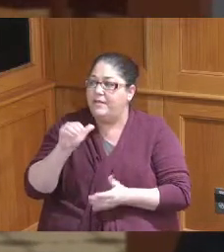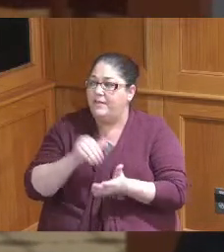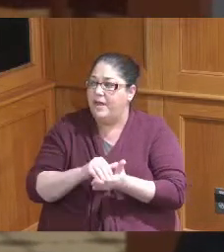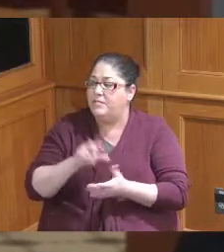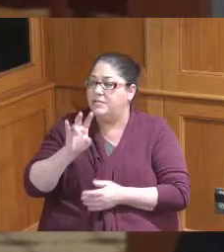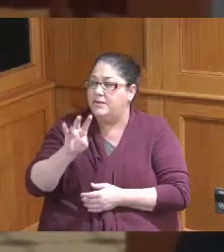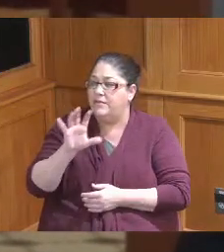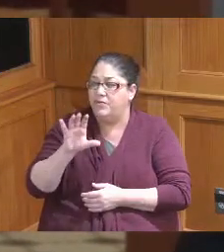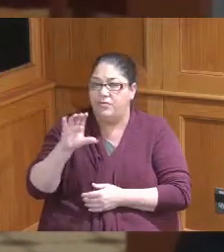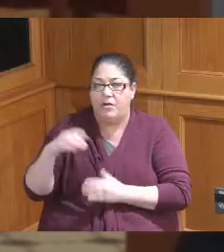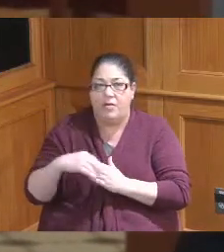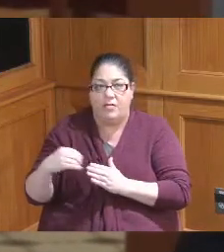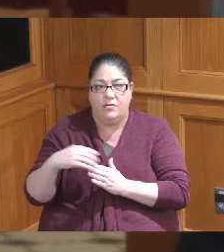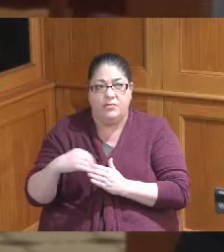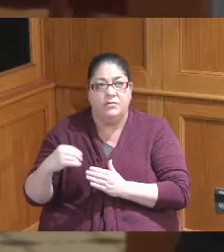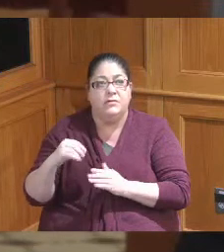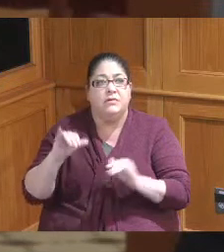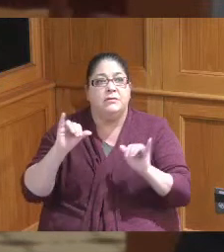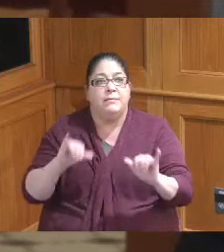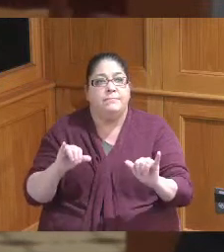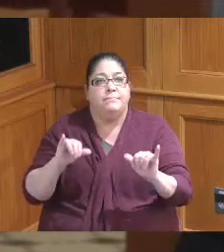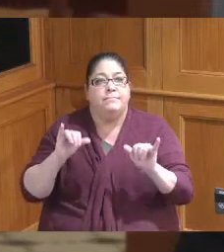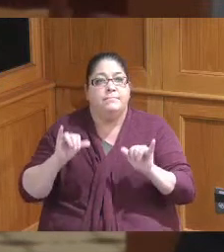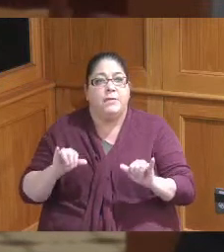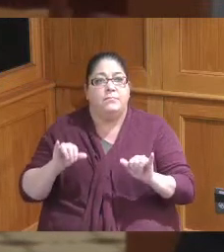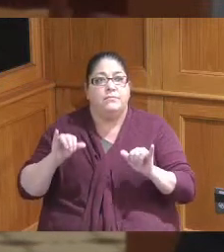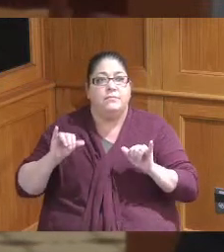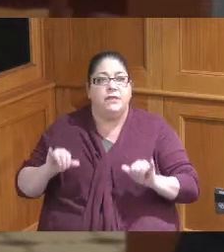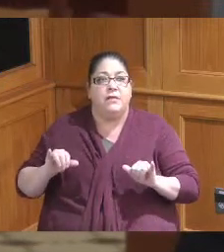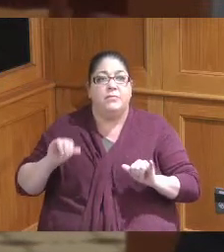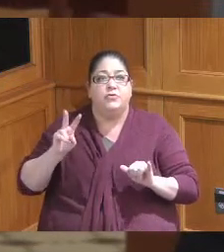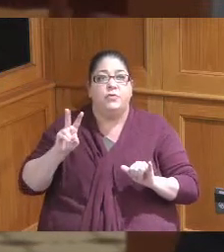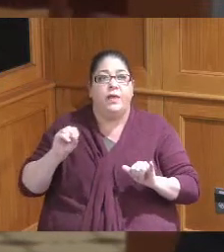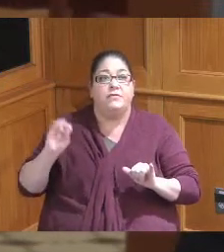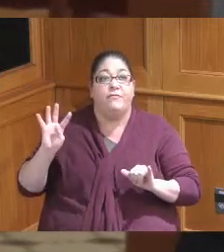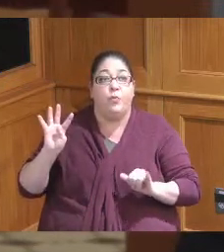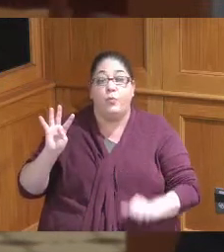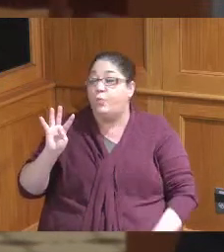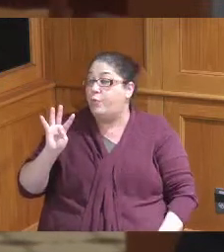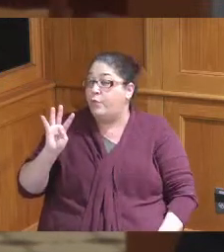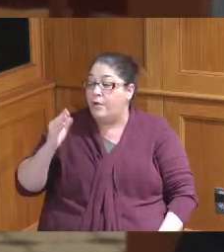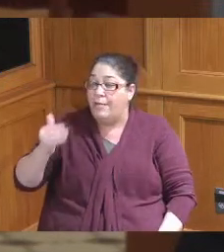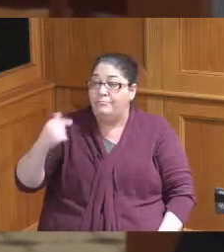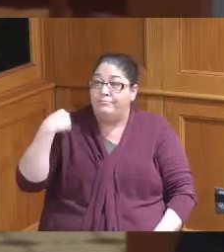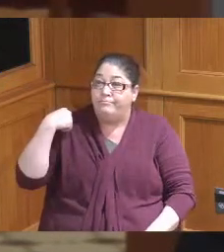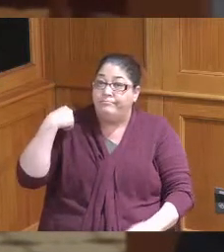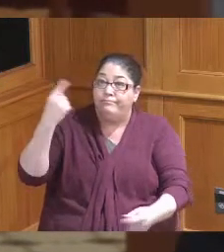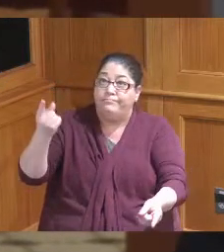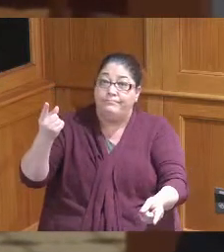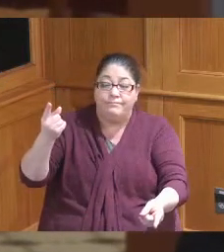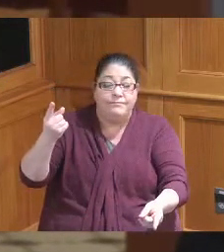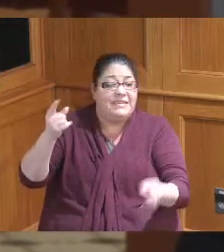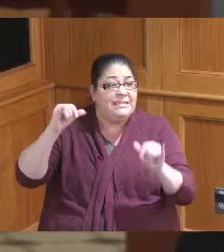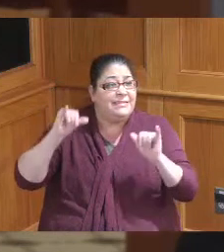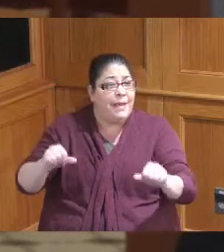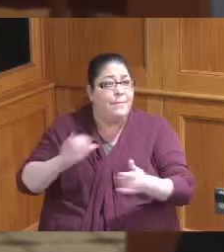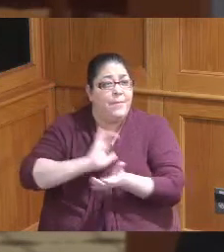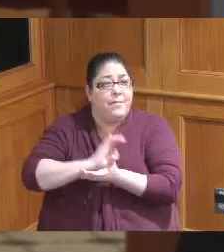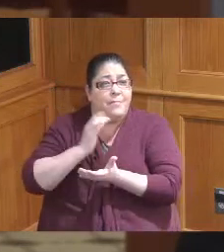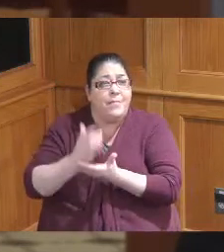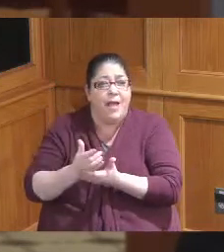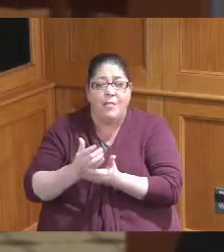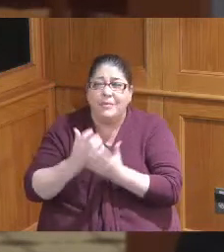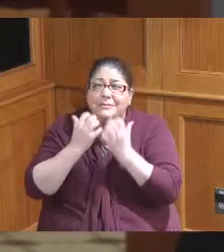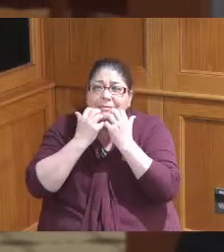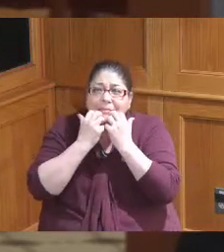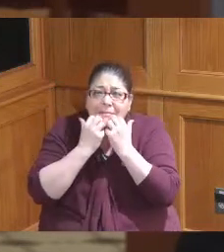that is the same allocation we received in 2004. and so these services are incredibly valuable and